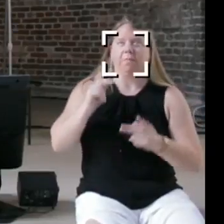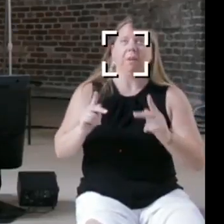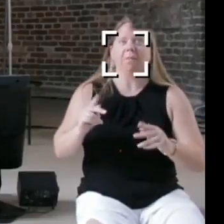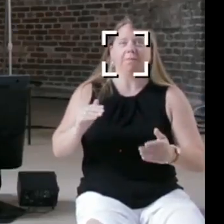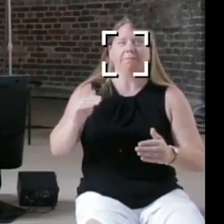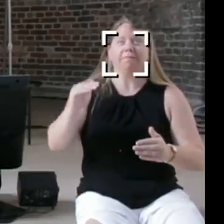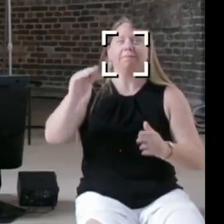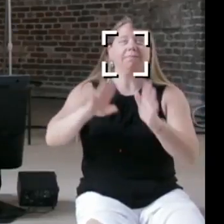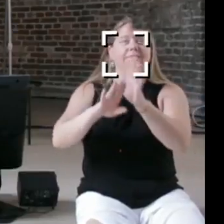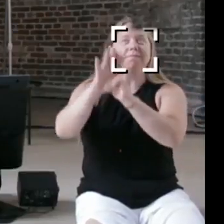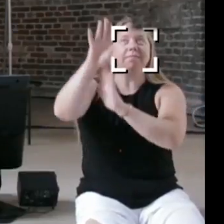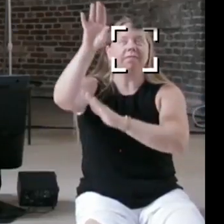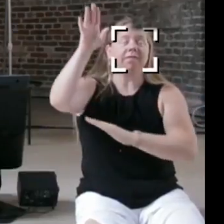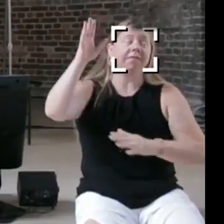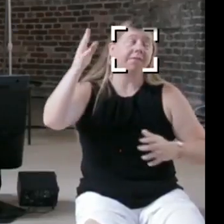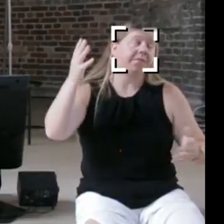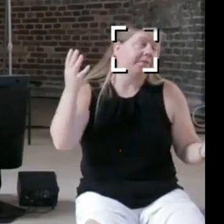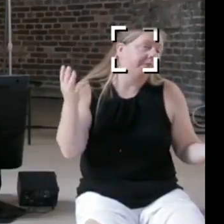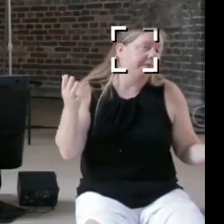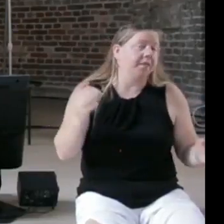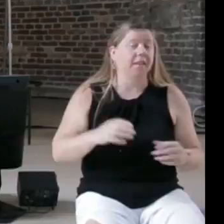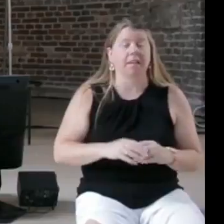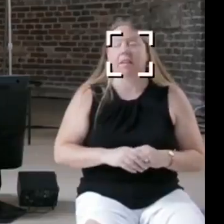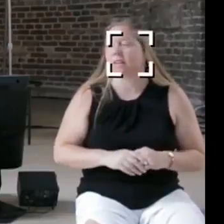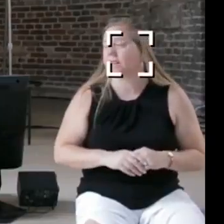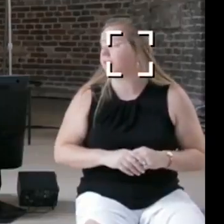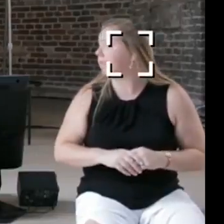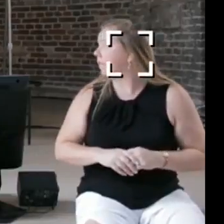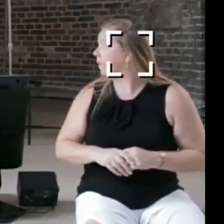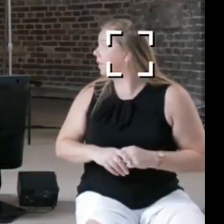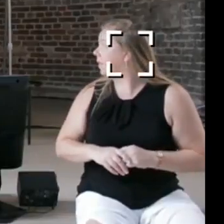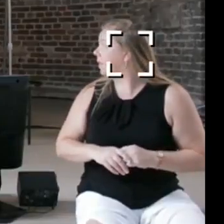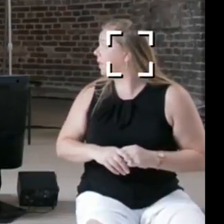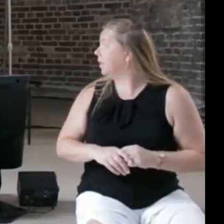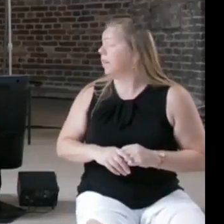thinking about the your point it kind of makes your point that you have to look at the whole